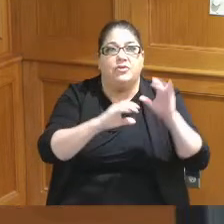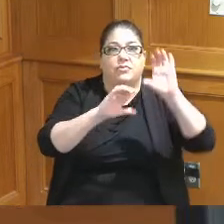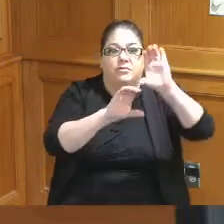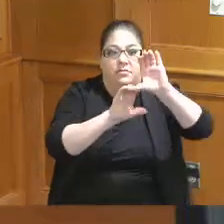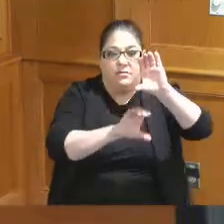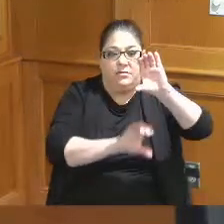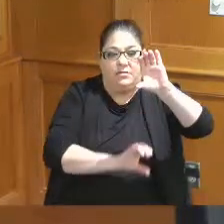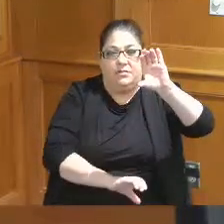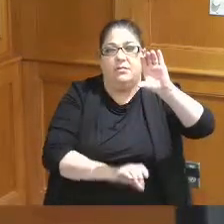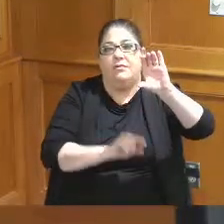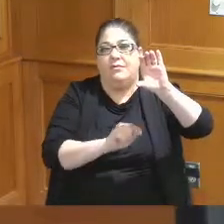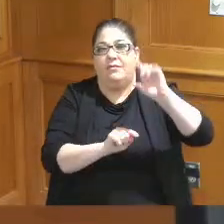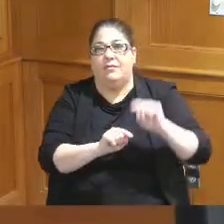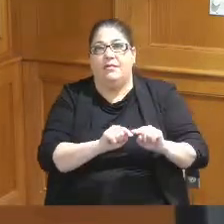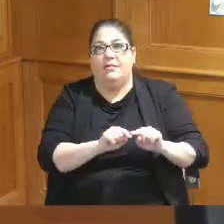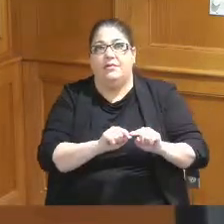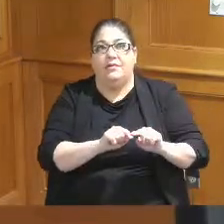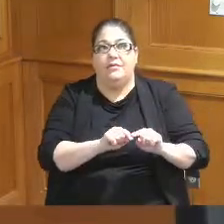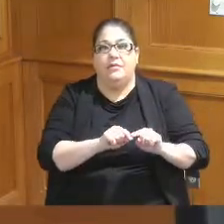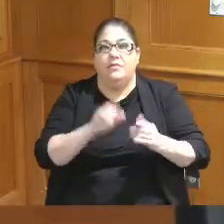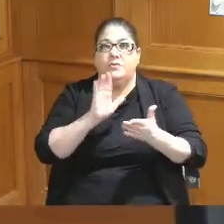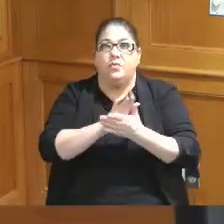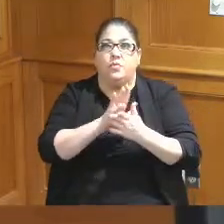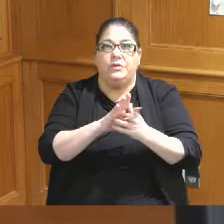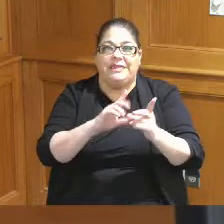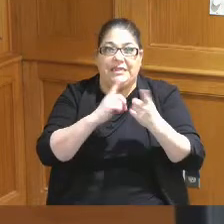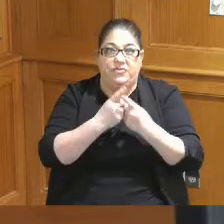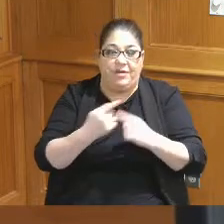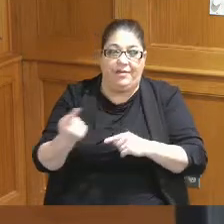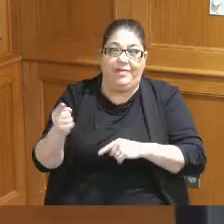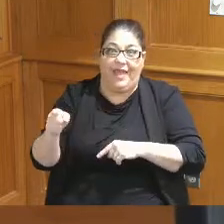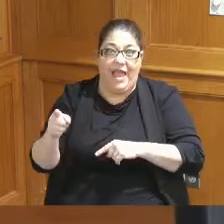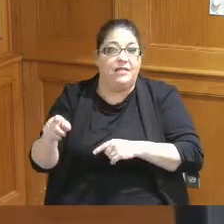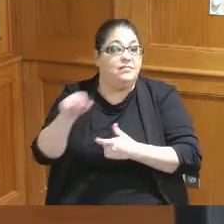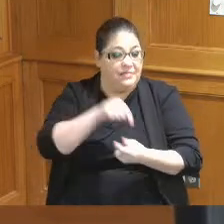Code it's probably one of them outside of school districts maybe the most confusing section of the